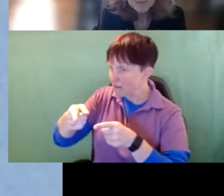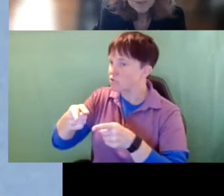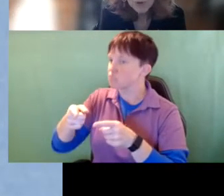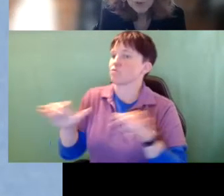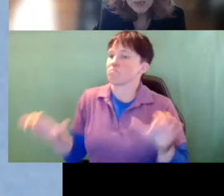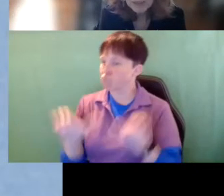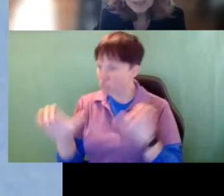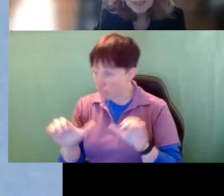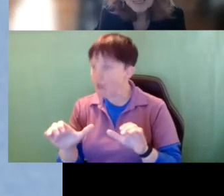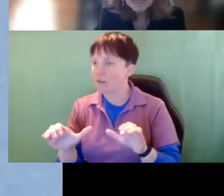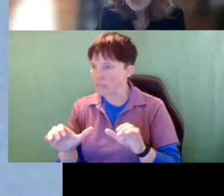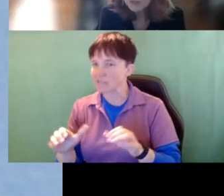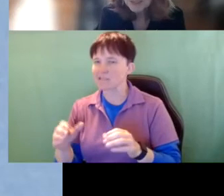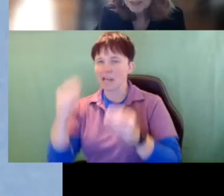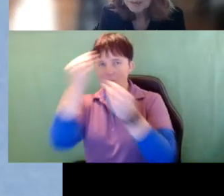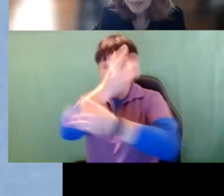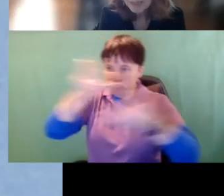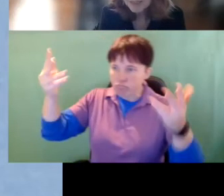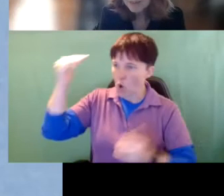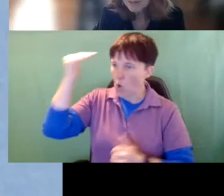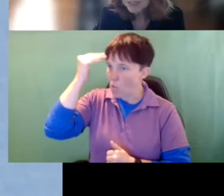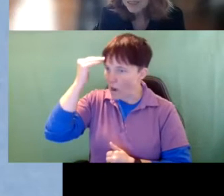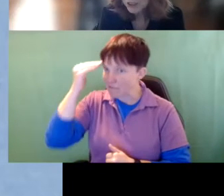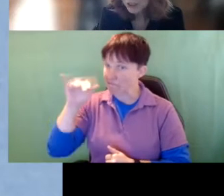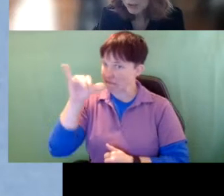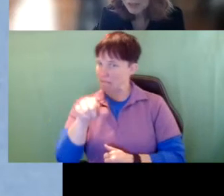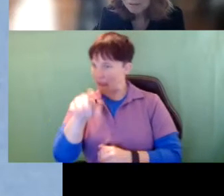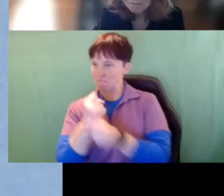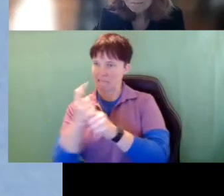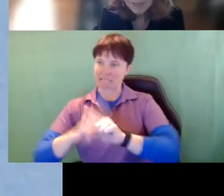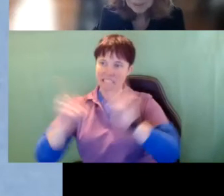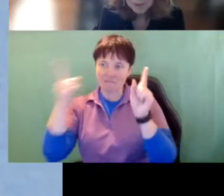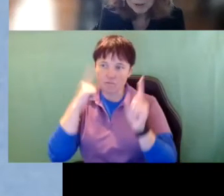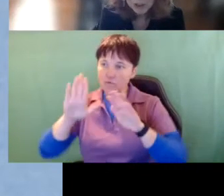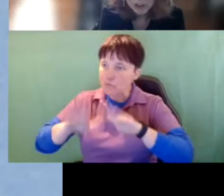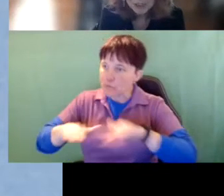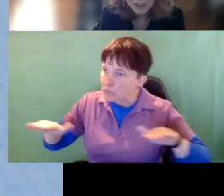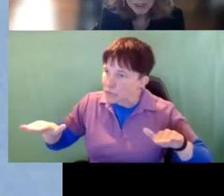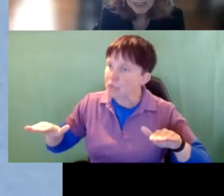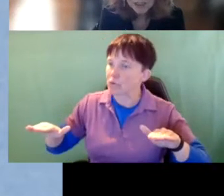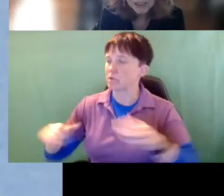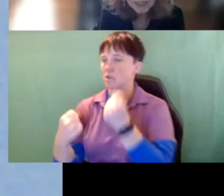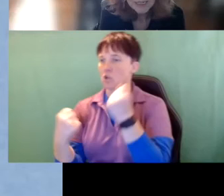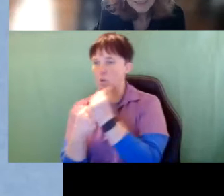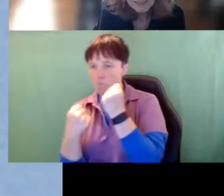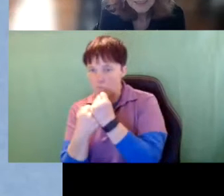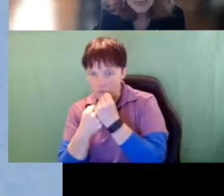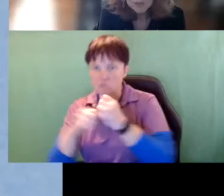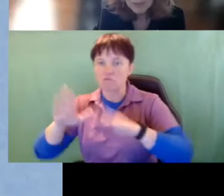and provide awareness that this really makes a difference to children it promotes child change